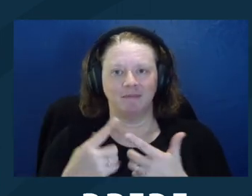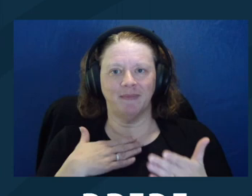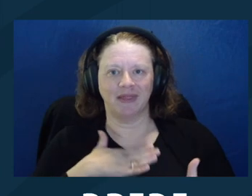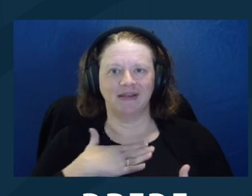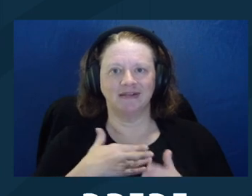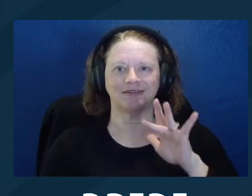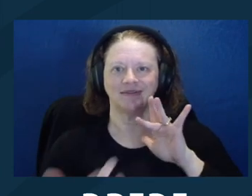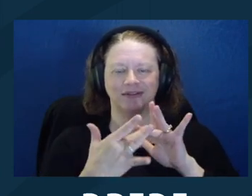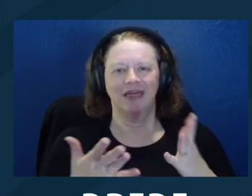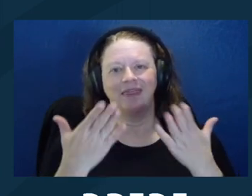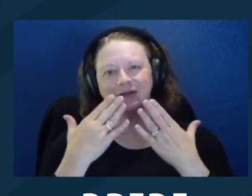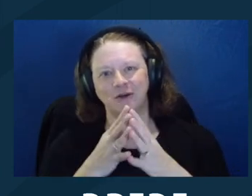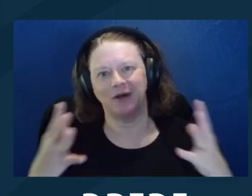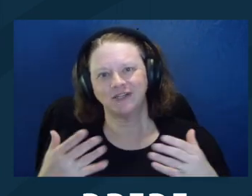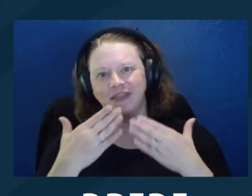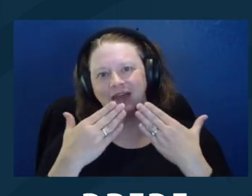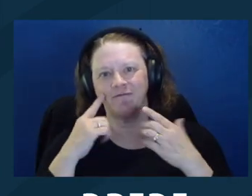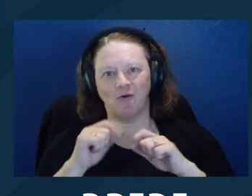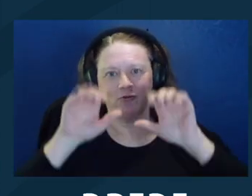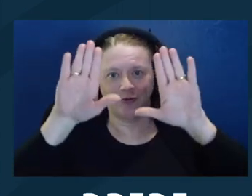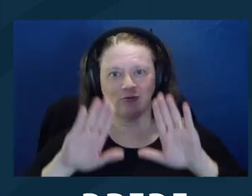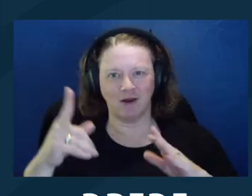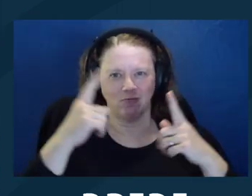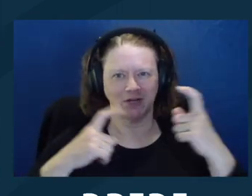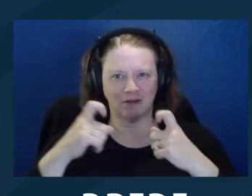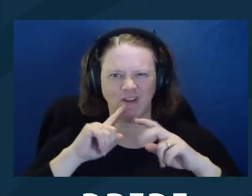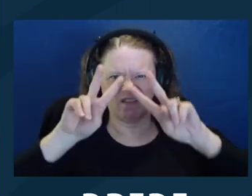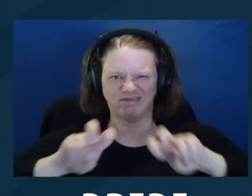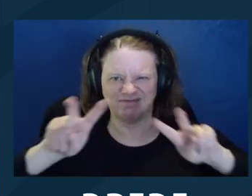you probably aren't with one, but if you are with one, we would love for you to reach out.